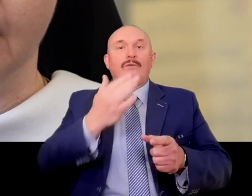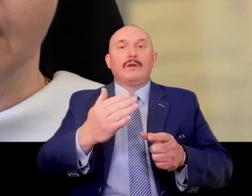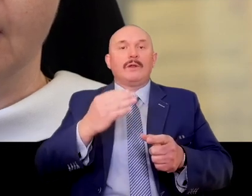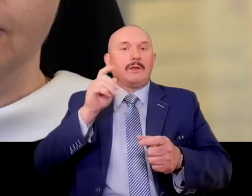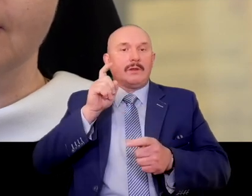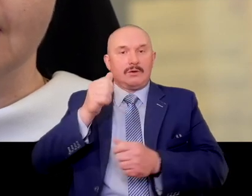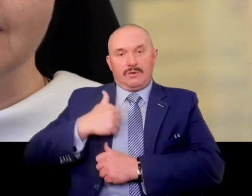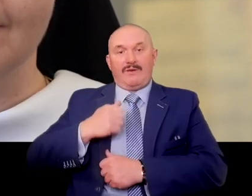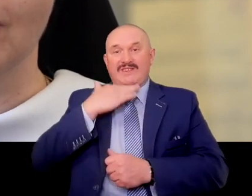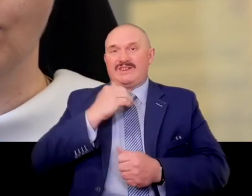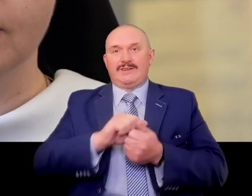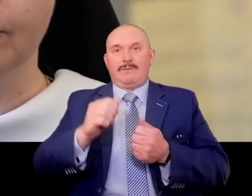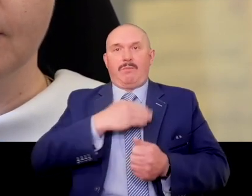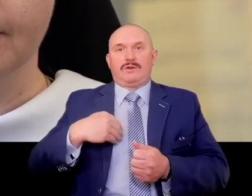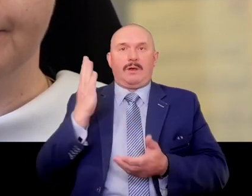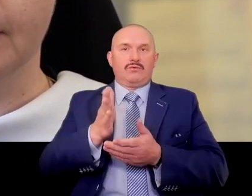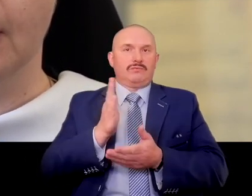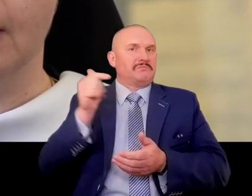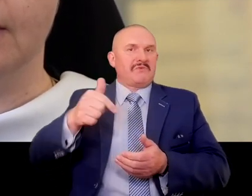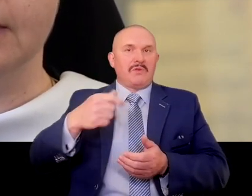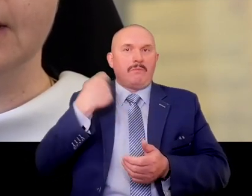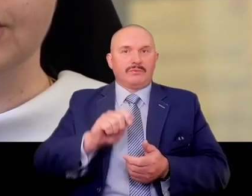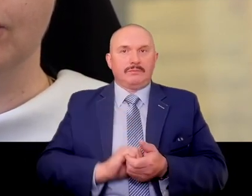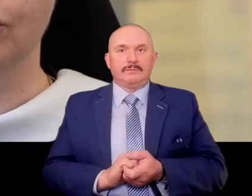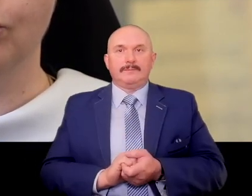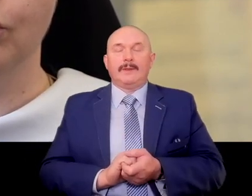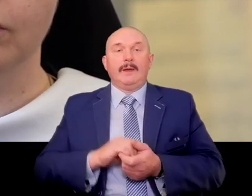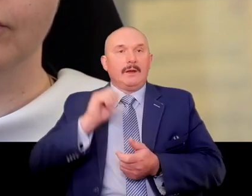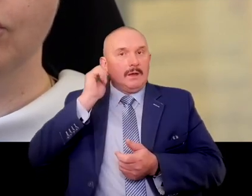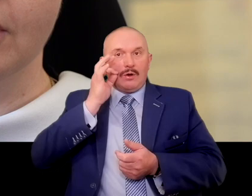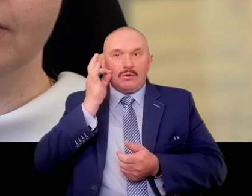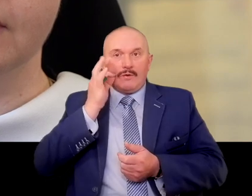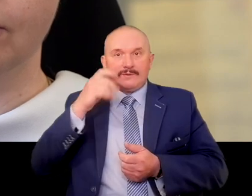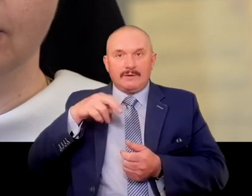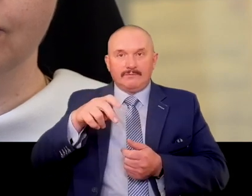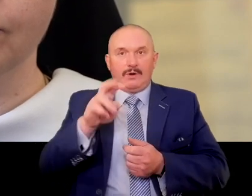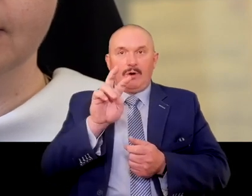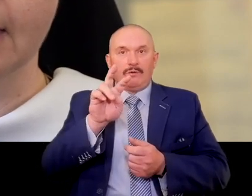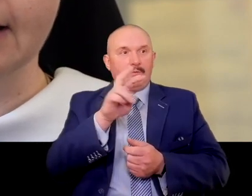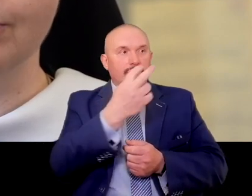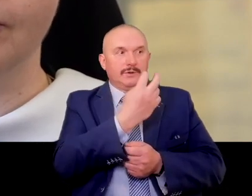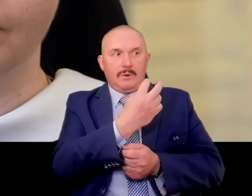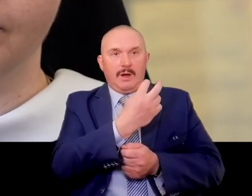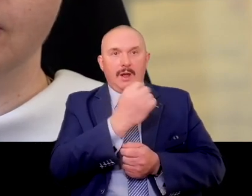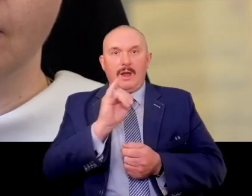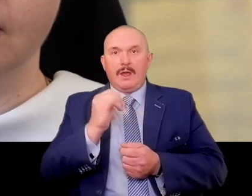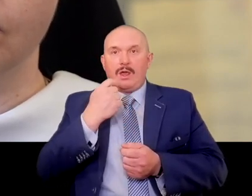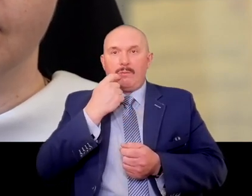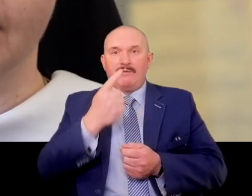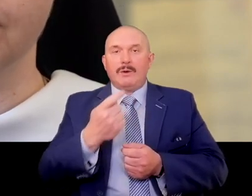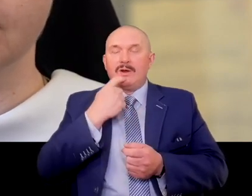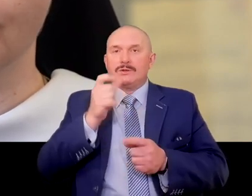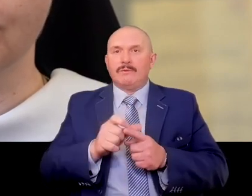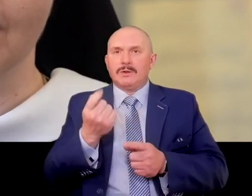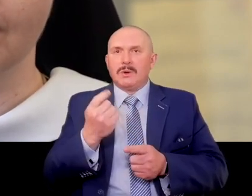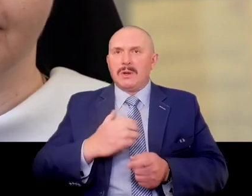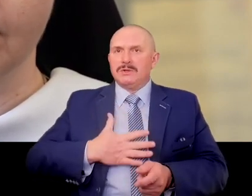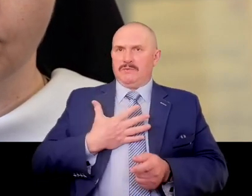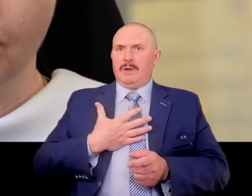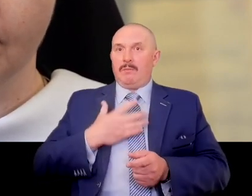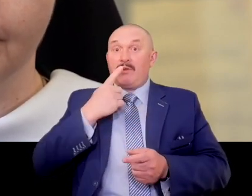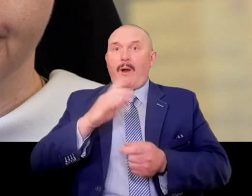Sister Alicja, leaving our house, turned towards the sisters and said "I forgive everything, Francis"